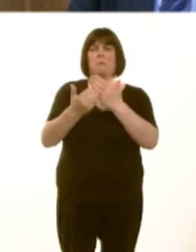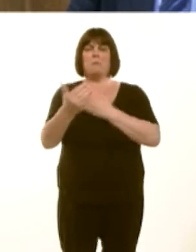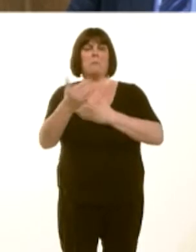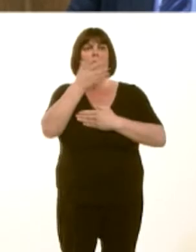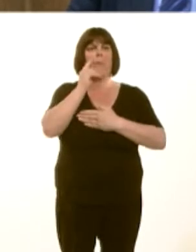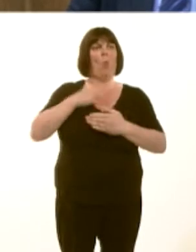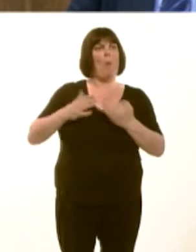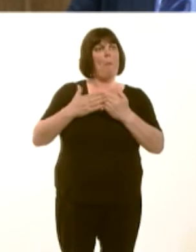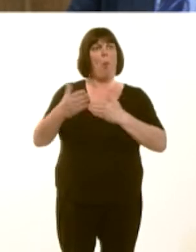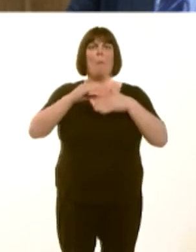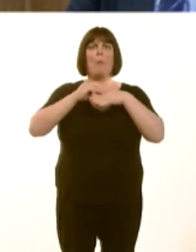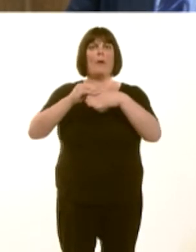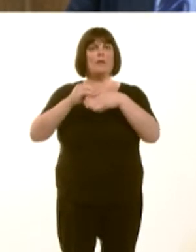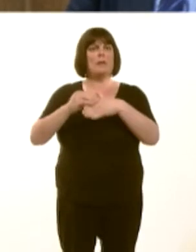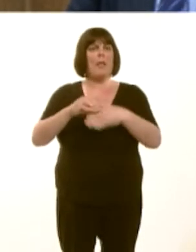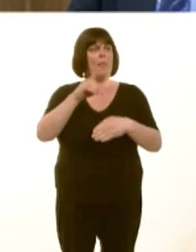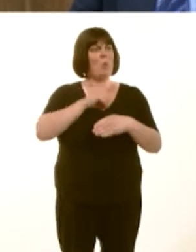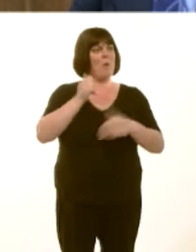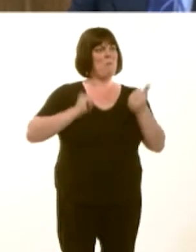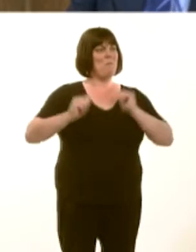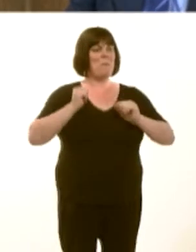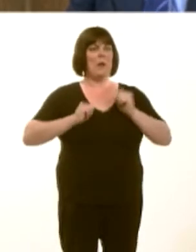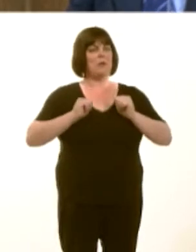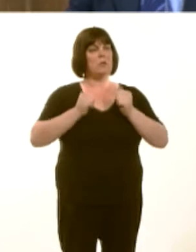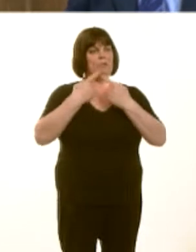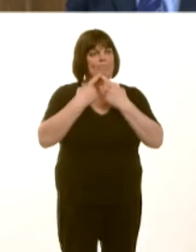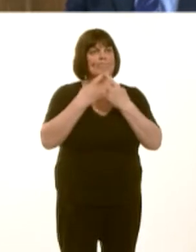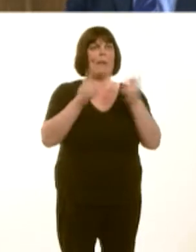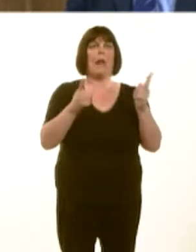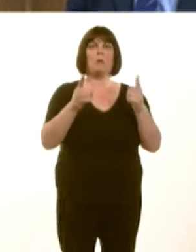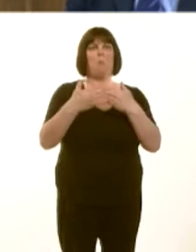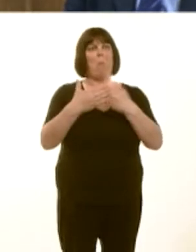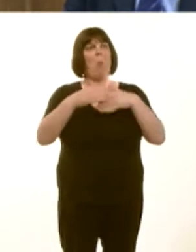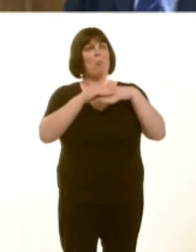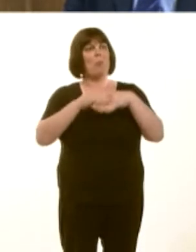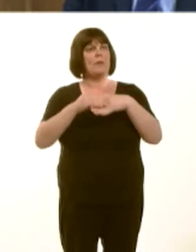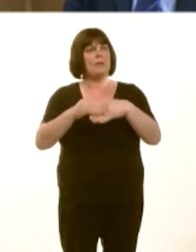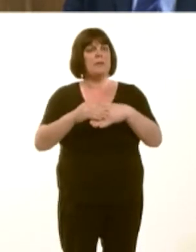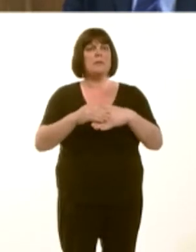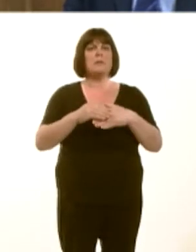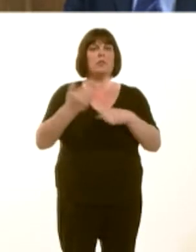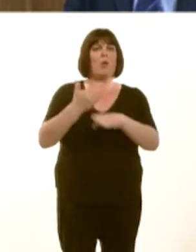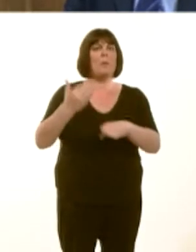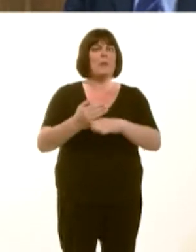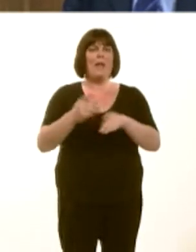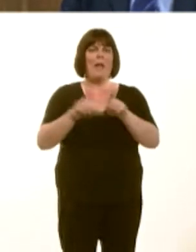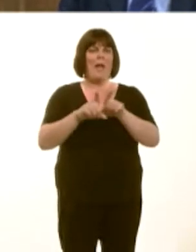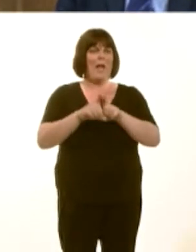why we are pleased to be able to announce these apprenticeships. The figure compares very favourably with the announcement thatís been made by the current